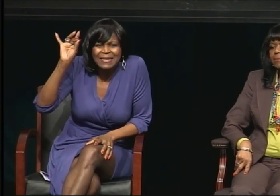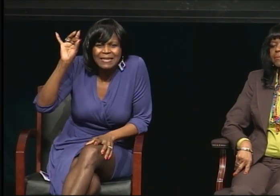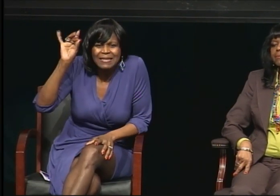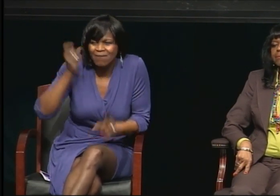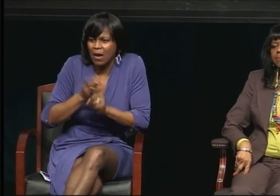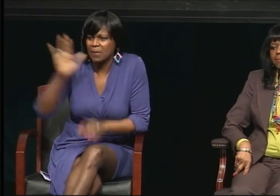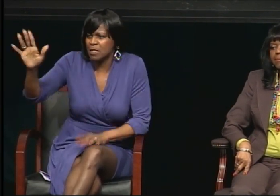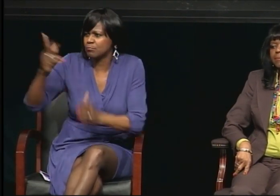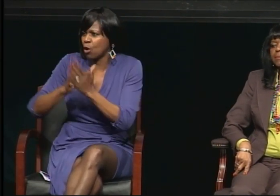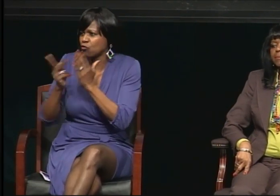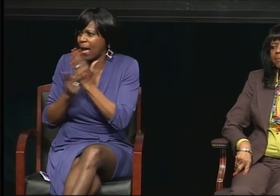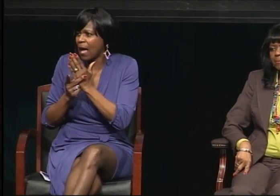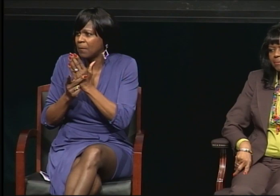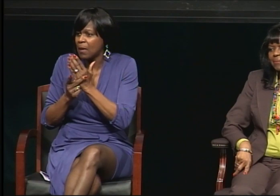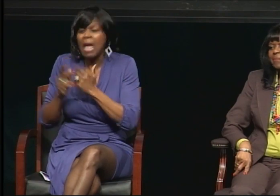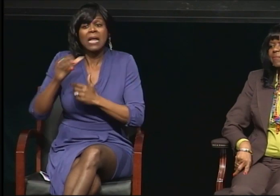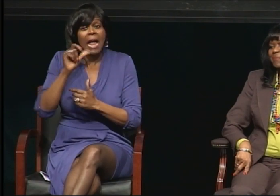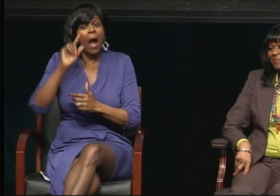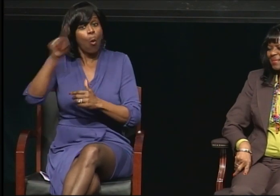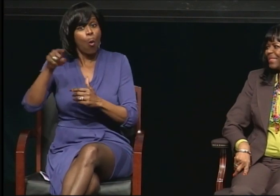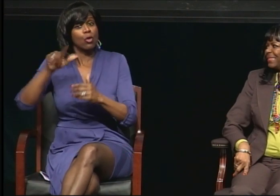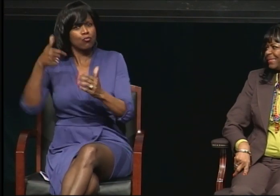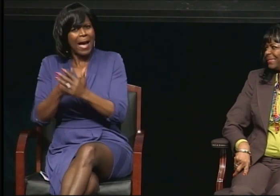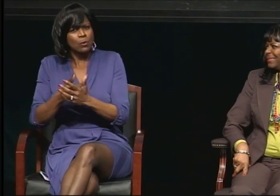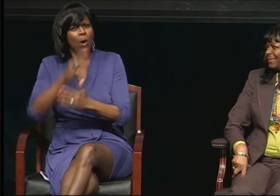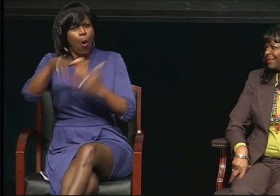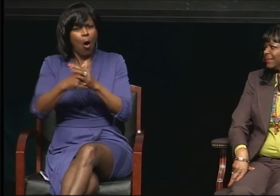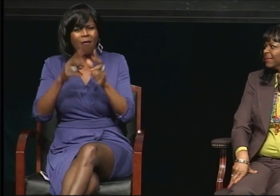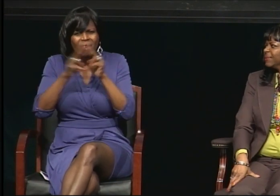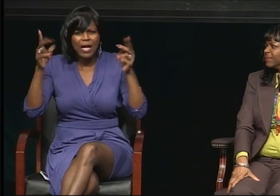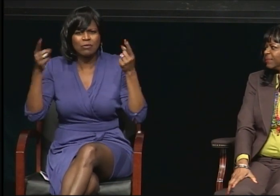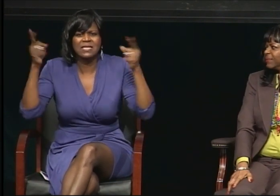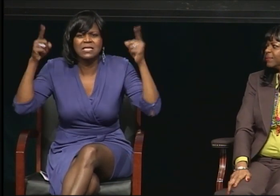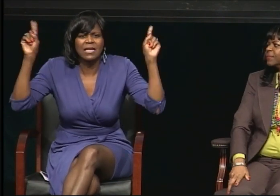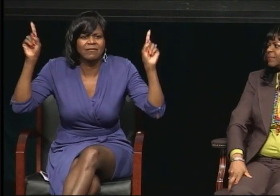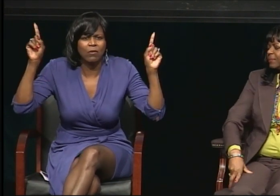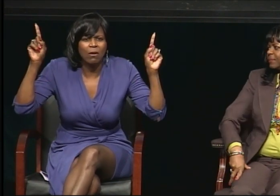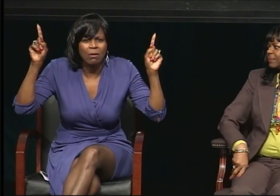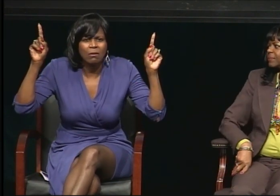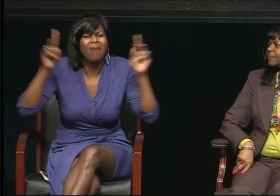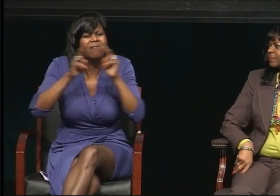So thank you, Dr. Marshall, for your outstanding leadership.